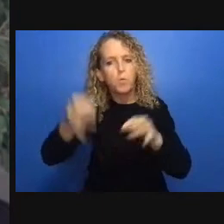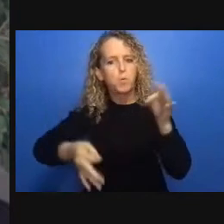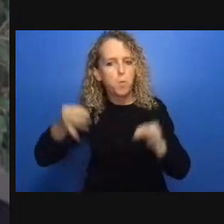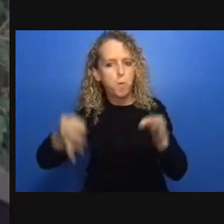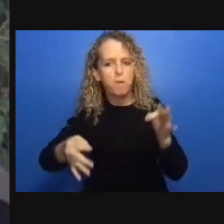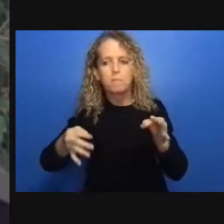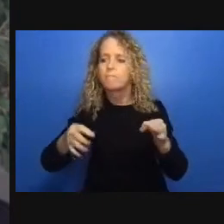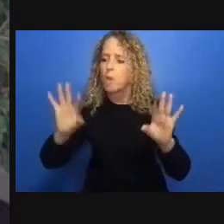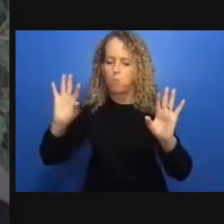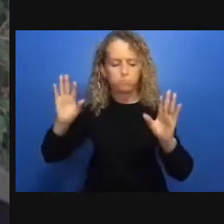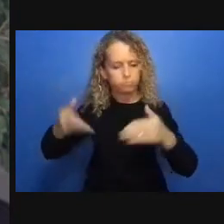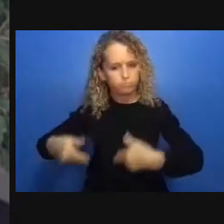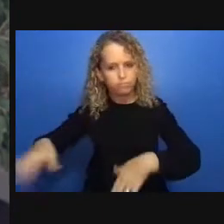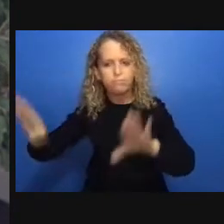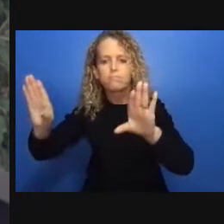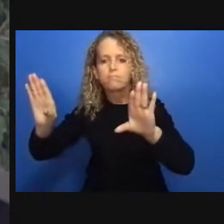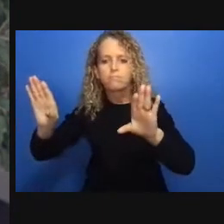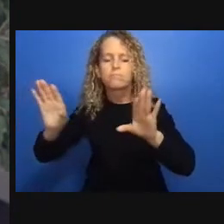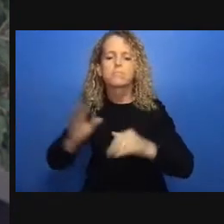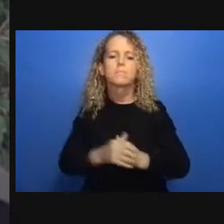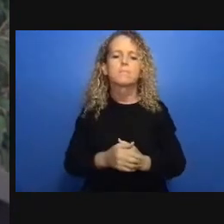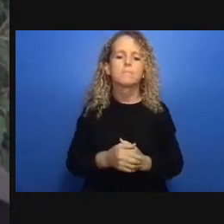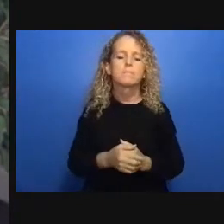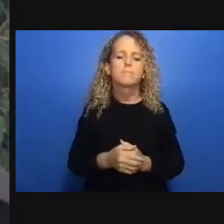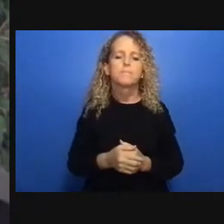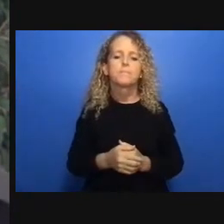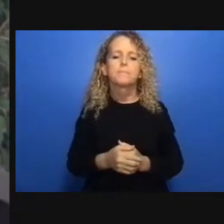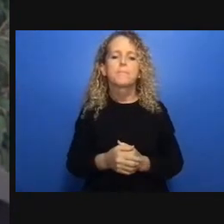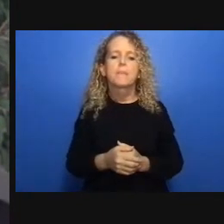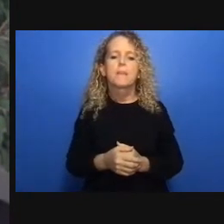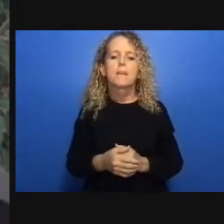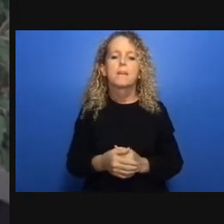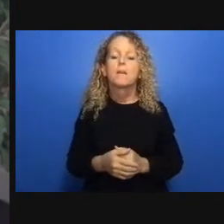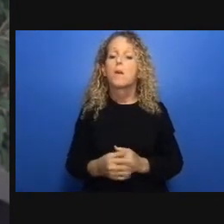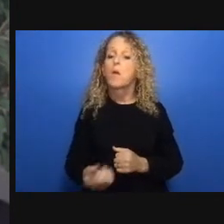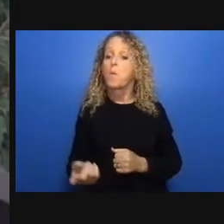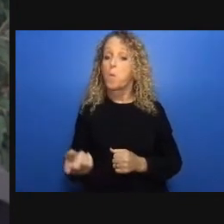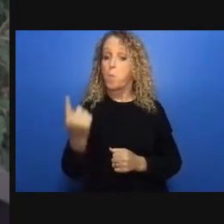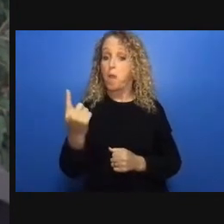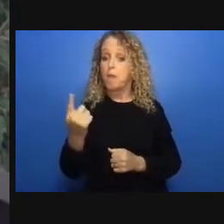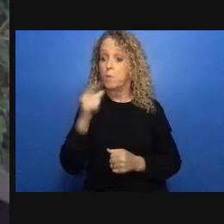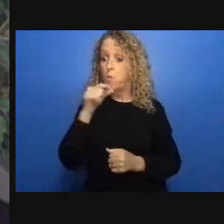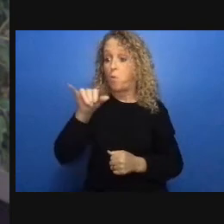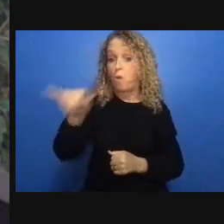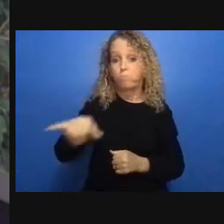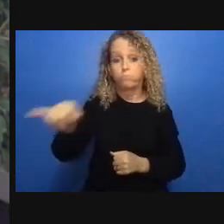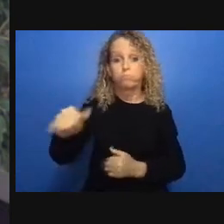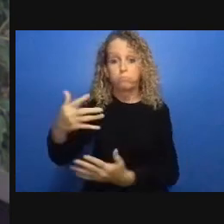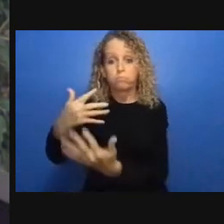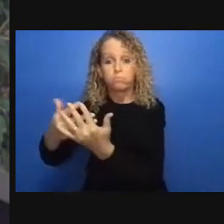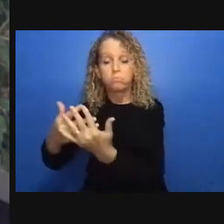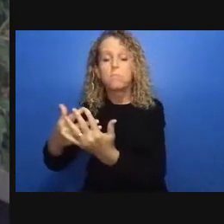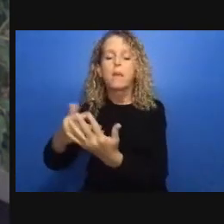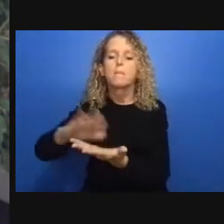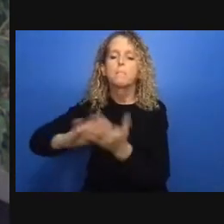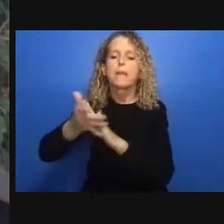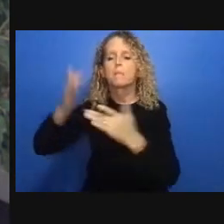stability and so the protection didn't apply to you people with disabilities black and indigenous